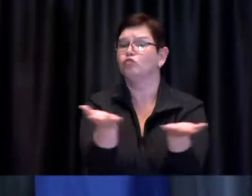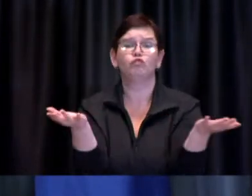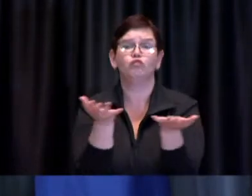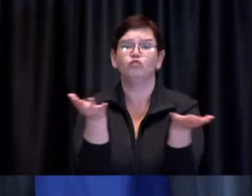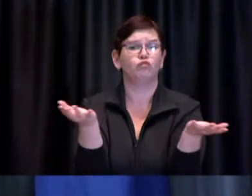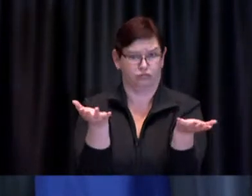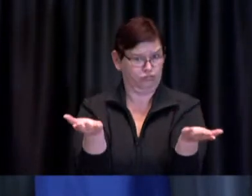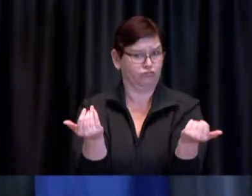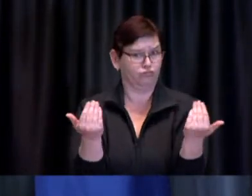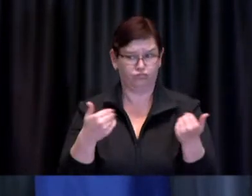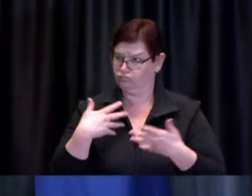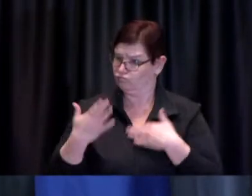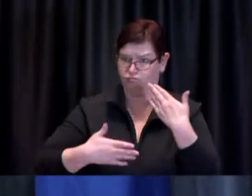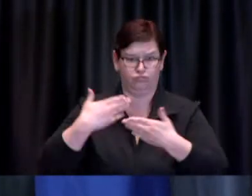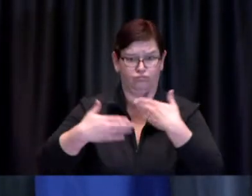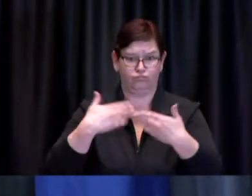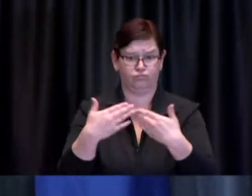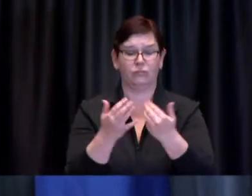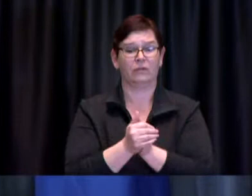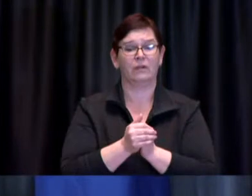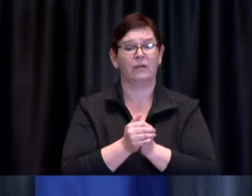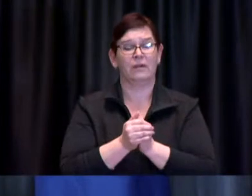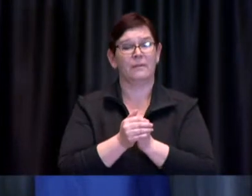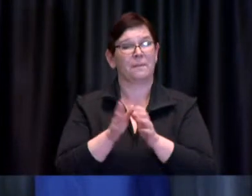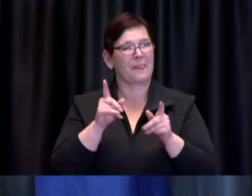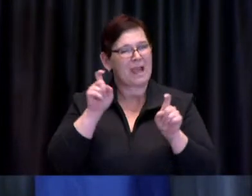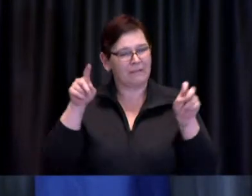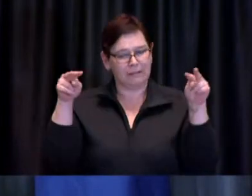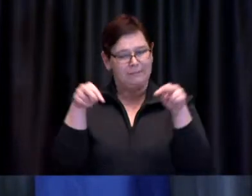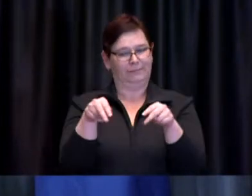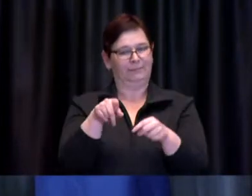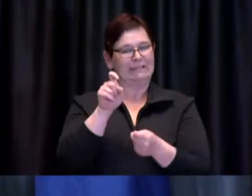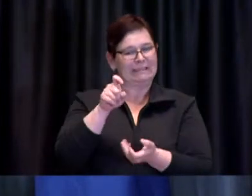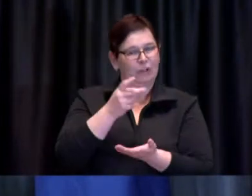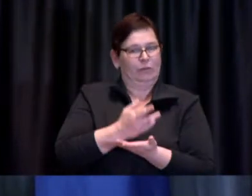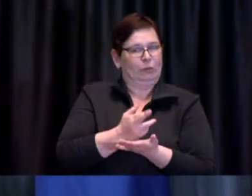the resources that we have and of course in keeping with the available vaccine supply